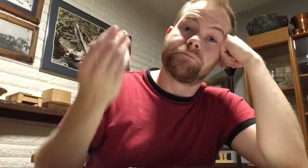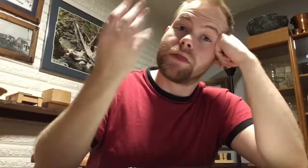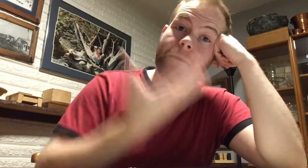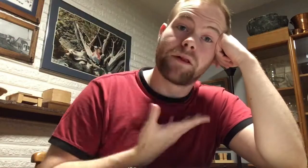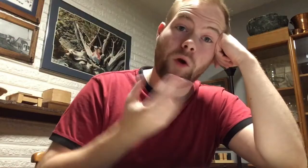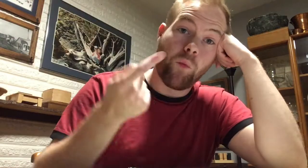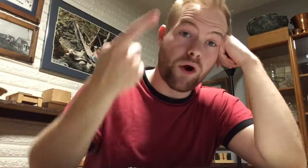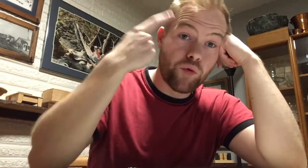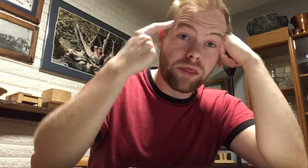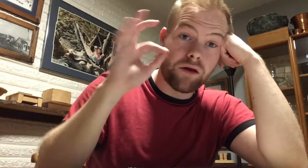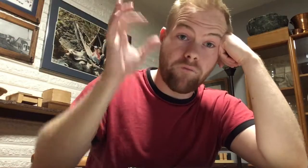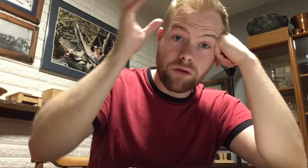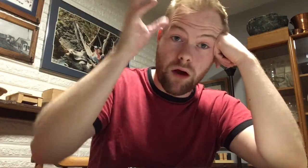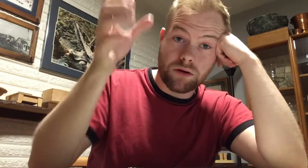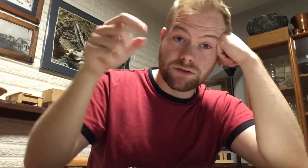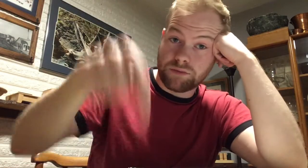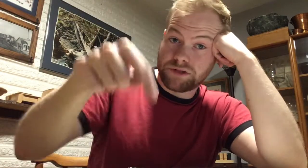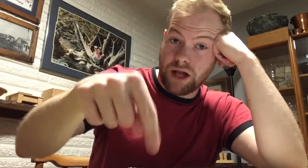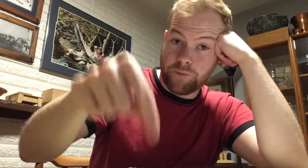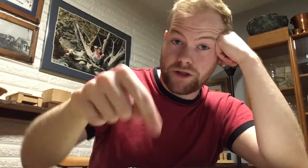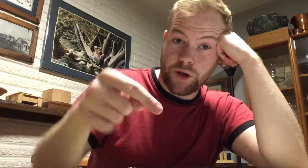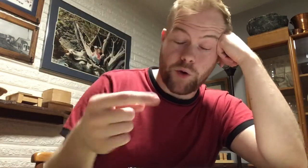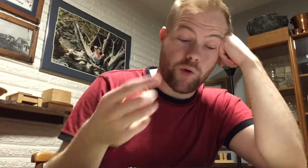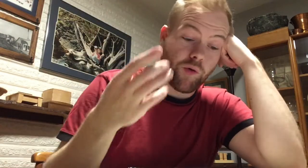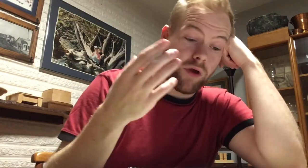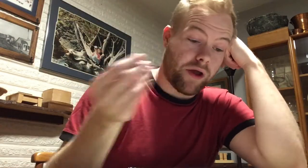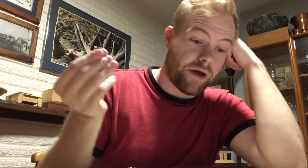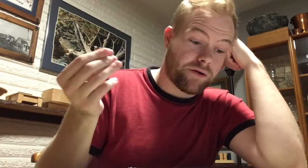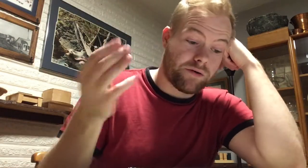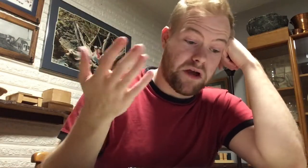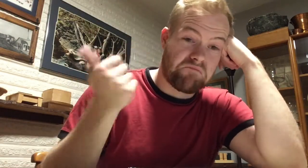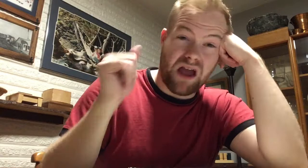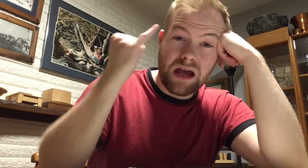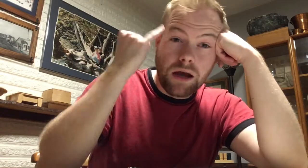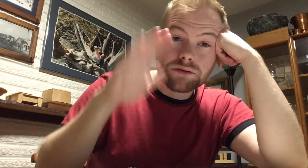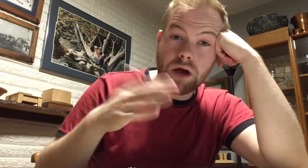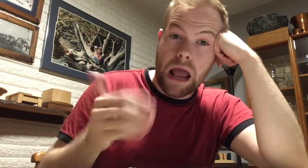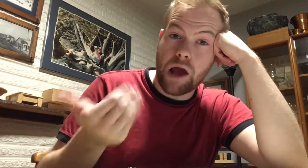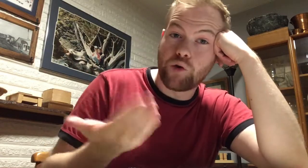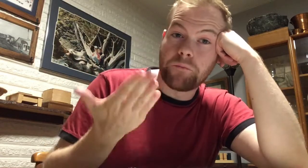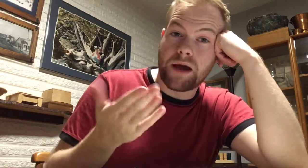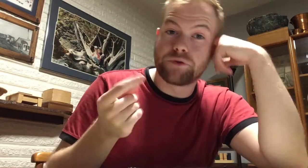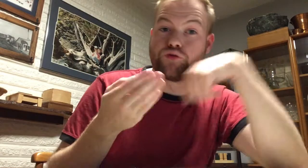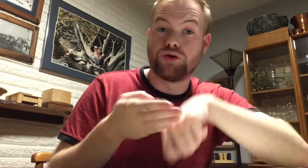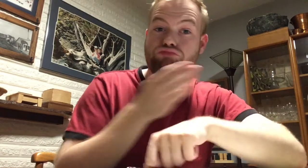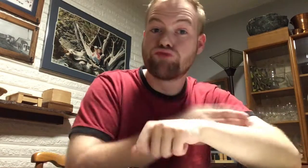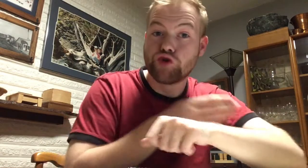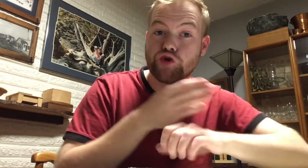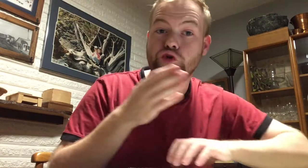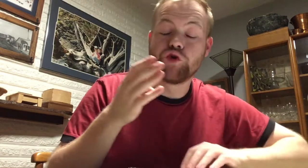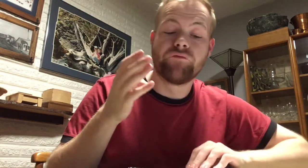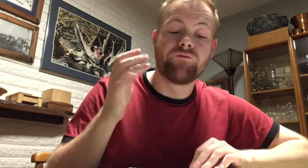Let me know what you think of the concepts down below, and any ideas on how to maybe improve